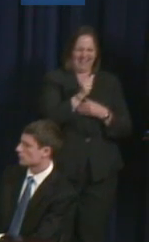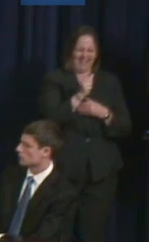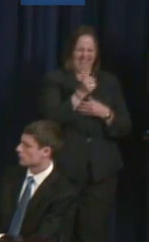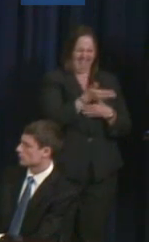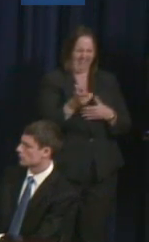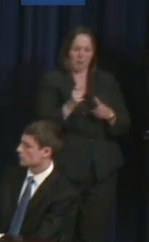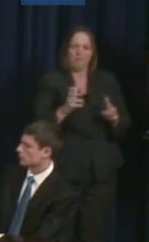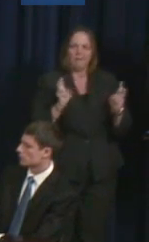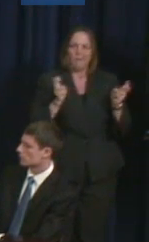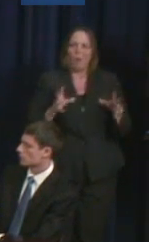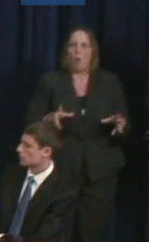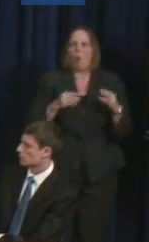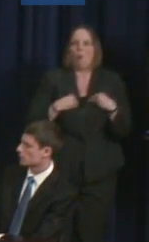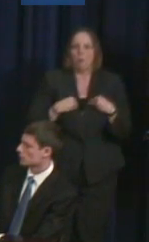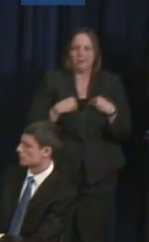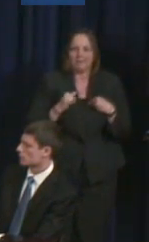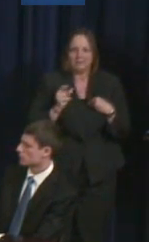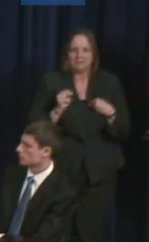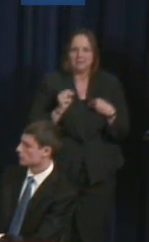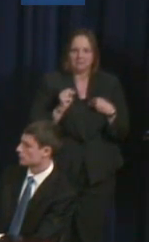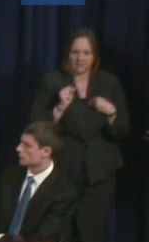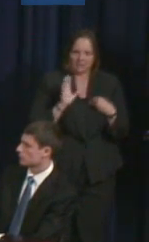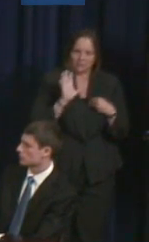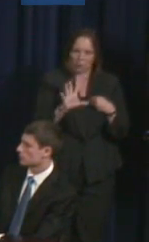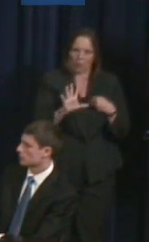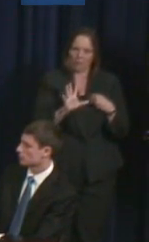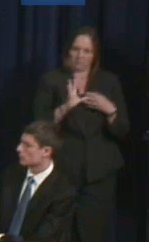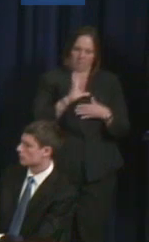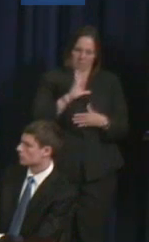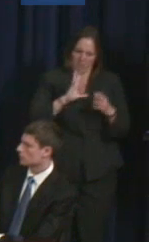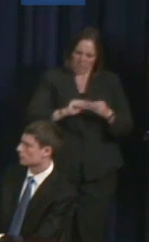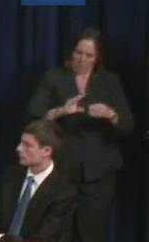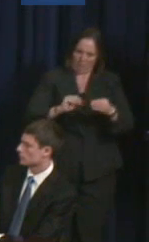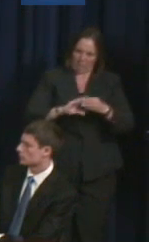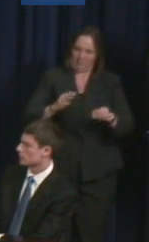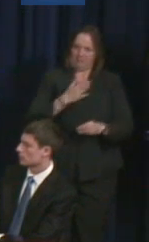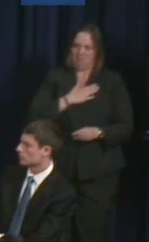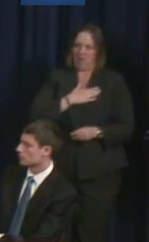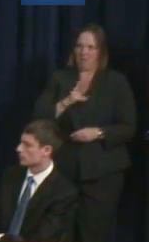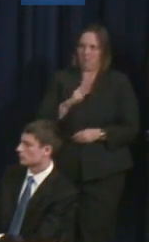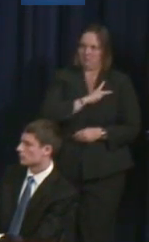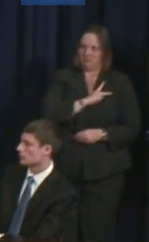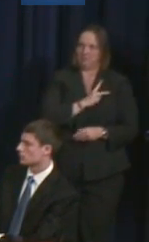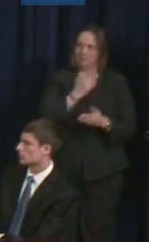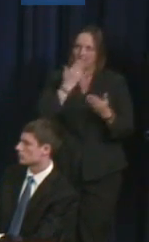has been the biggest way to get this point across I think. Judith Heumann: (affirmative) thank you.